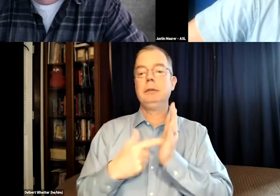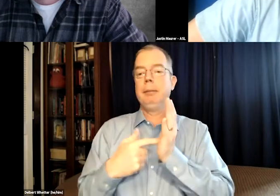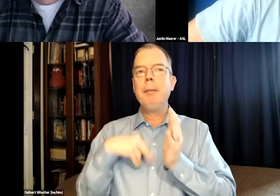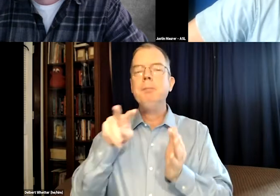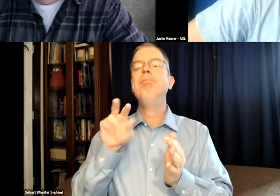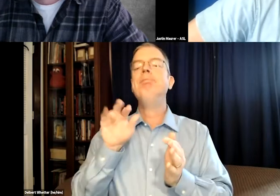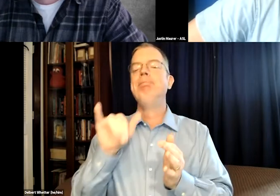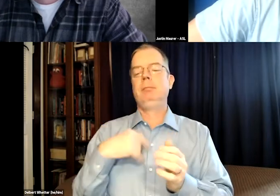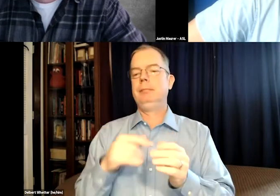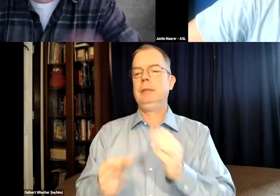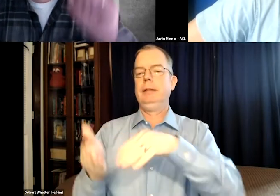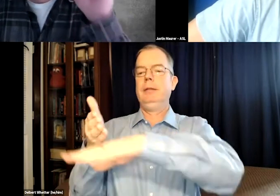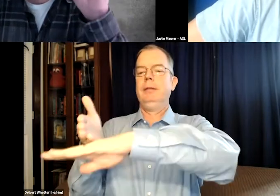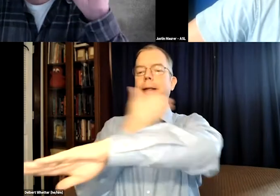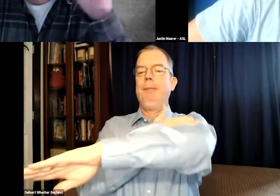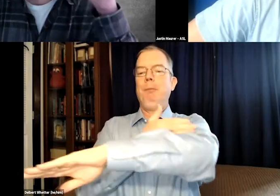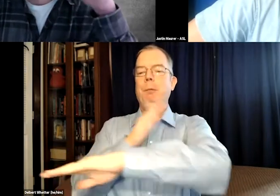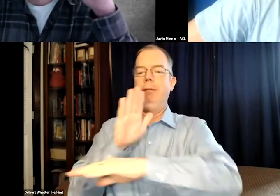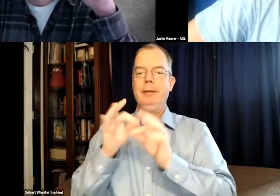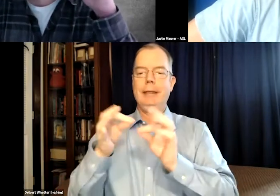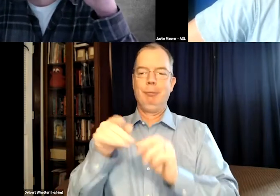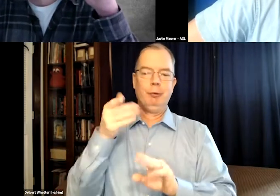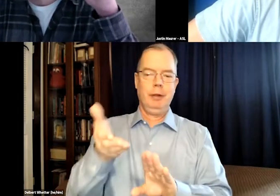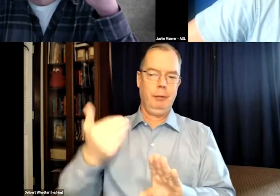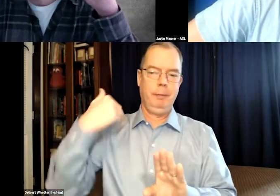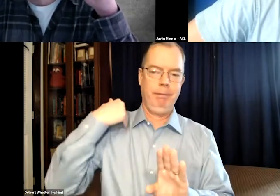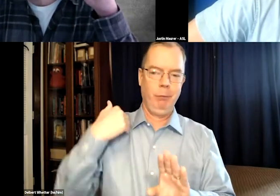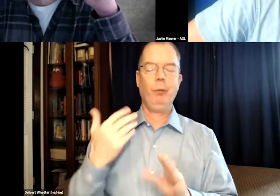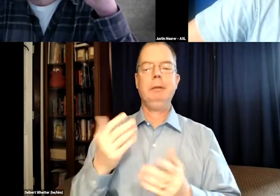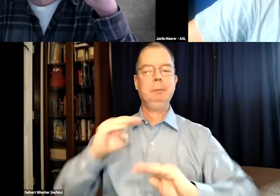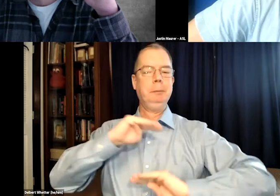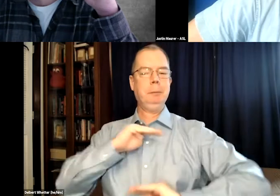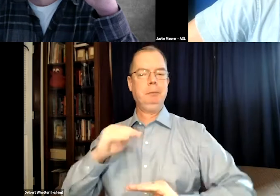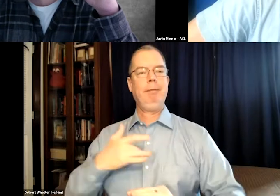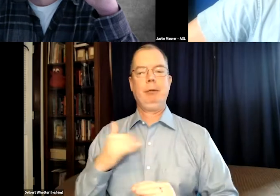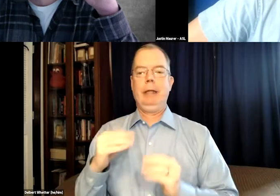experience for me to clean up these captions. And so I would actually improve on their